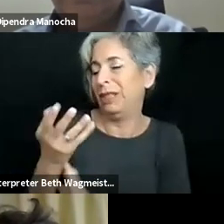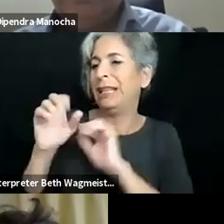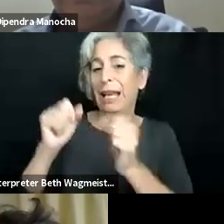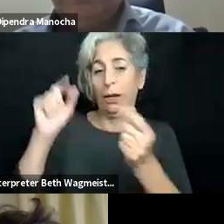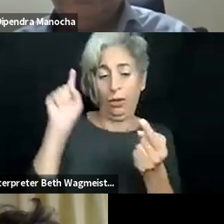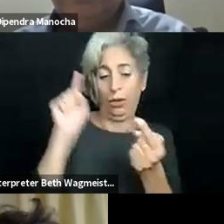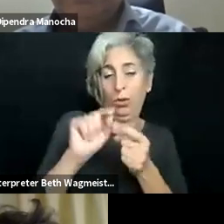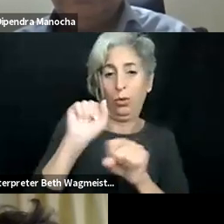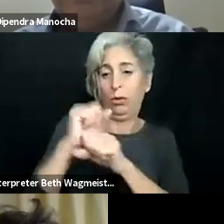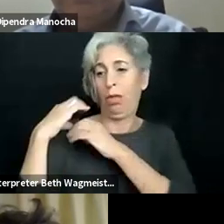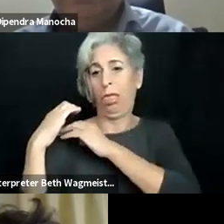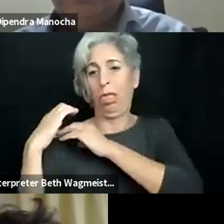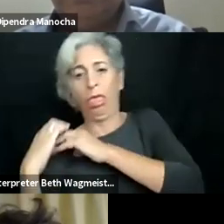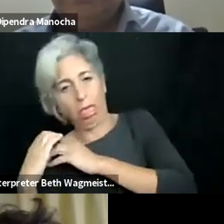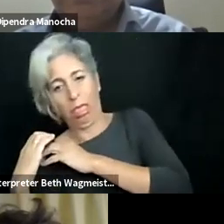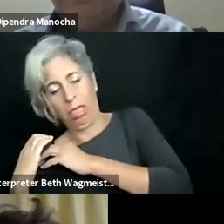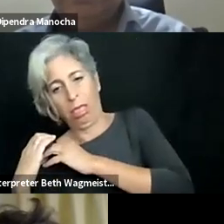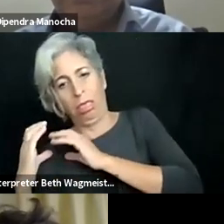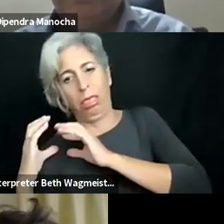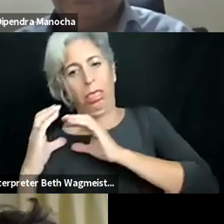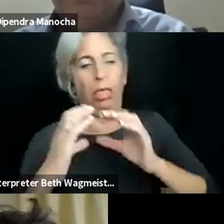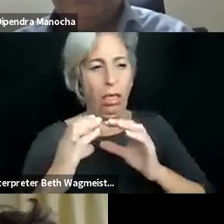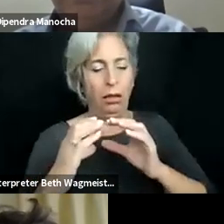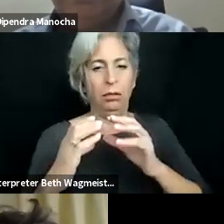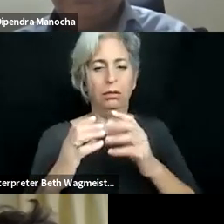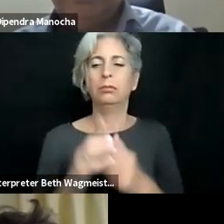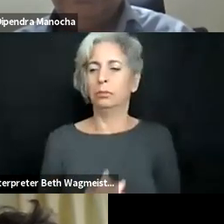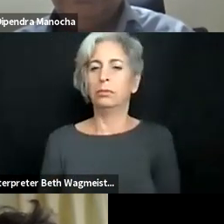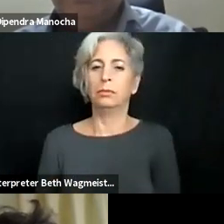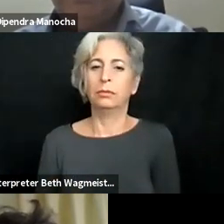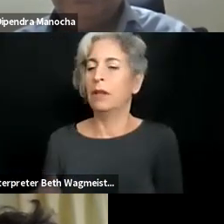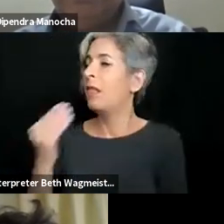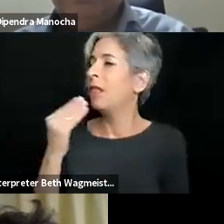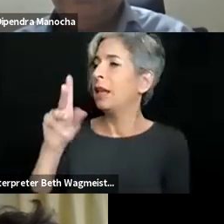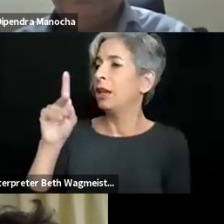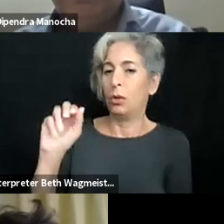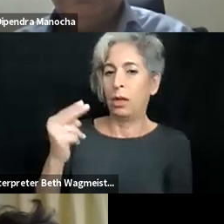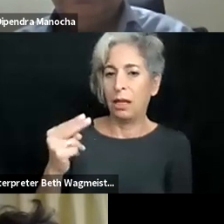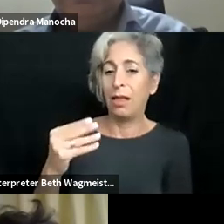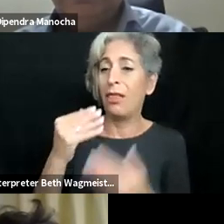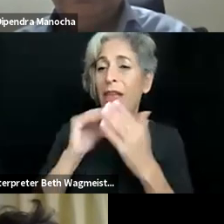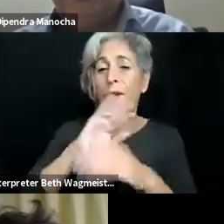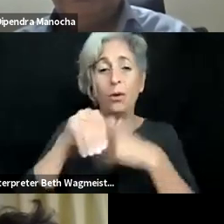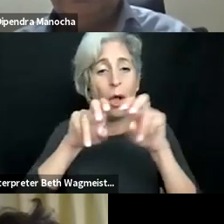create systems that don't require subject matter experts and can greatly reduce the workload of those subject matter experts where